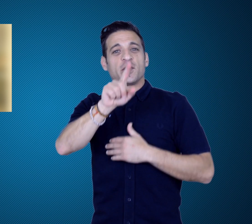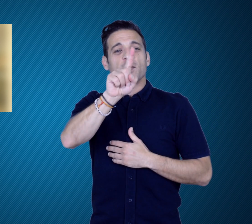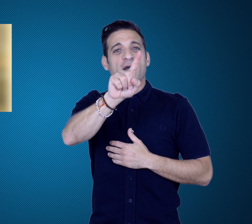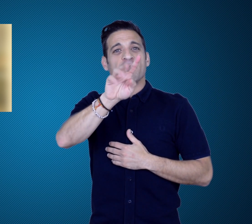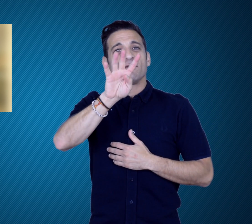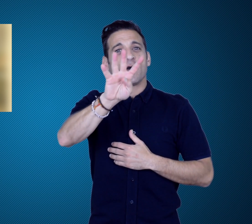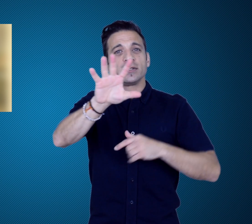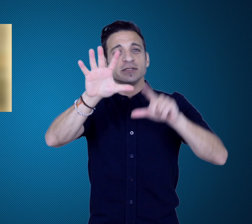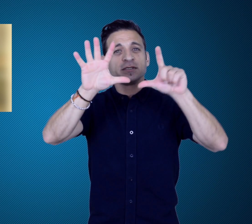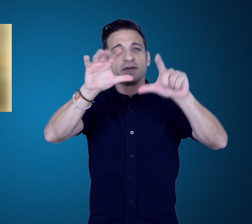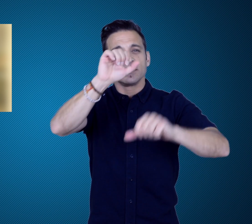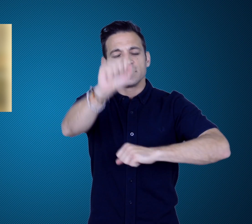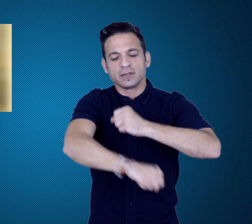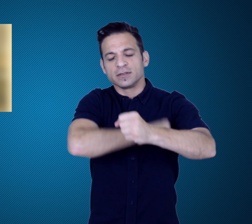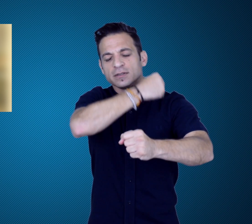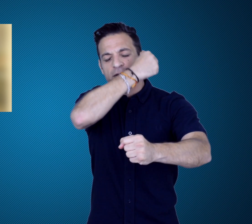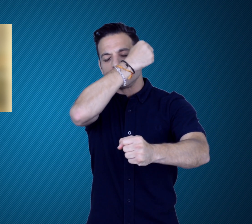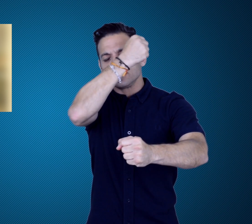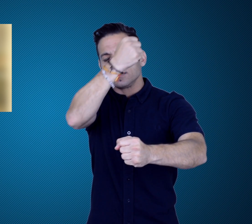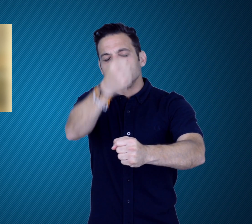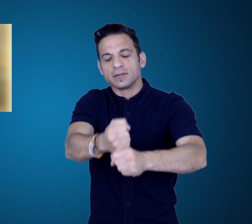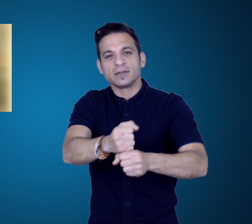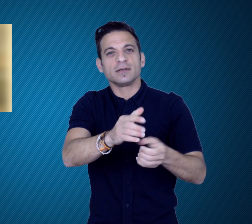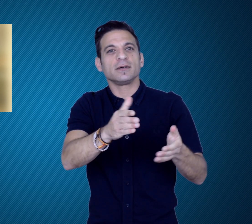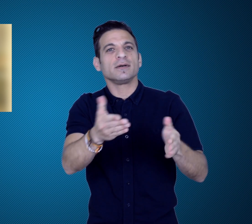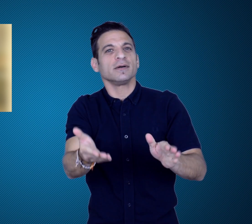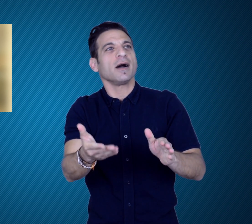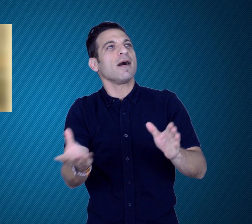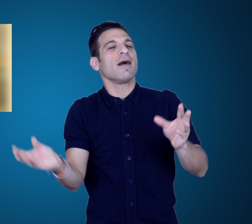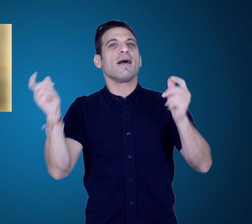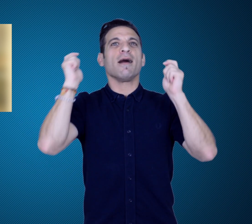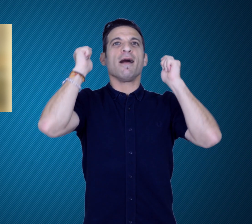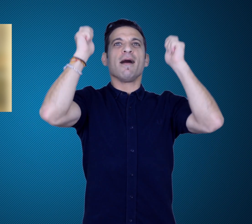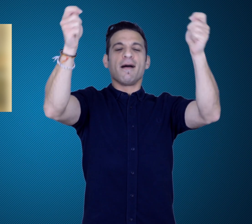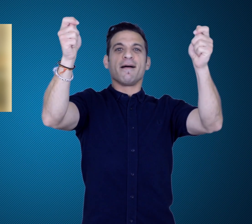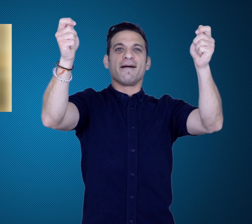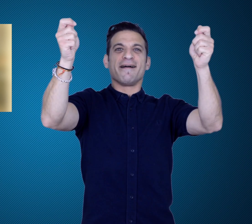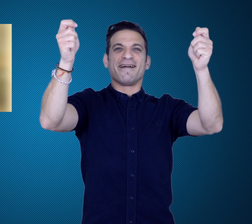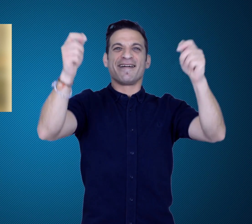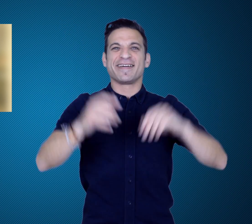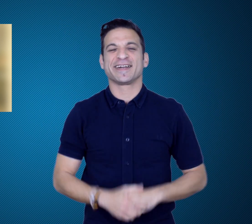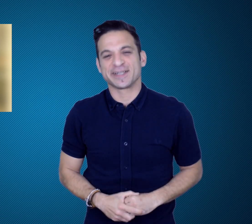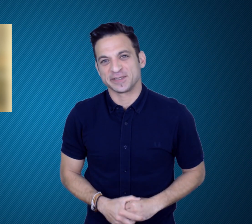147 years after his death.